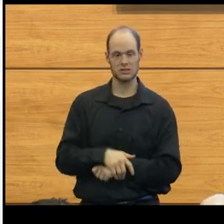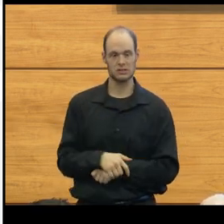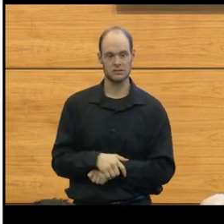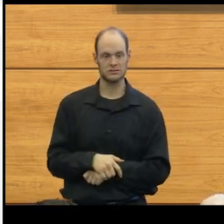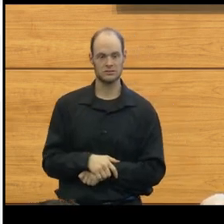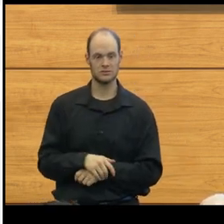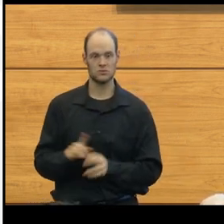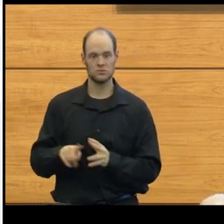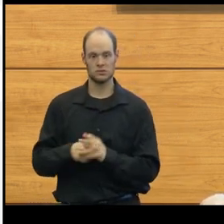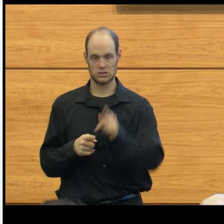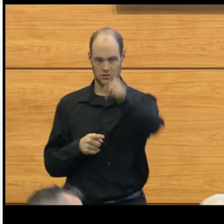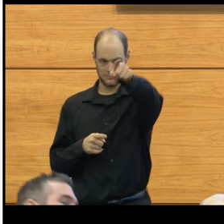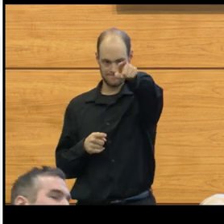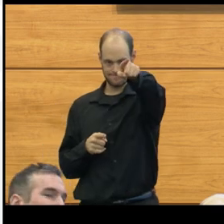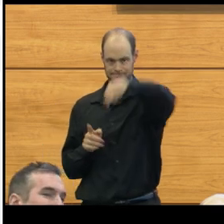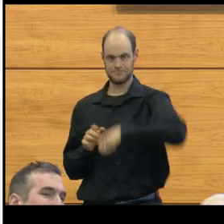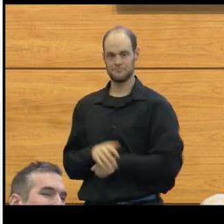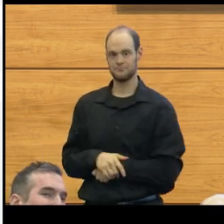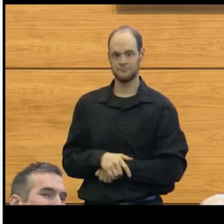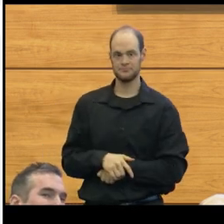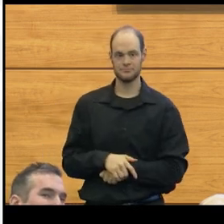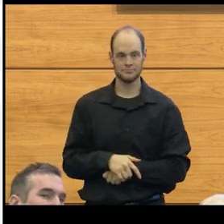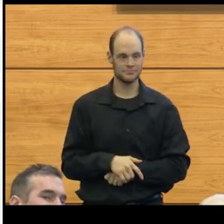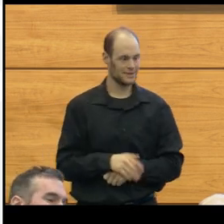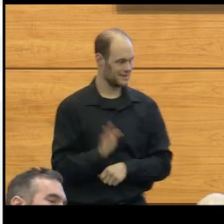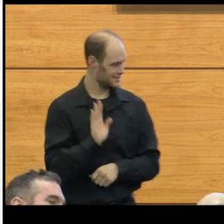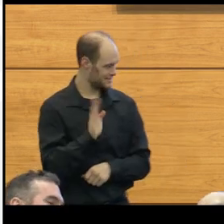We'll begin here, thank you. Dr. Muraszko,